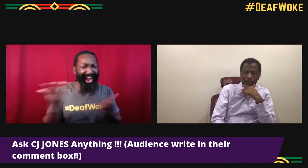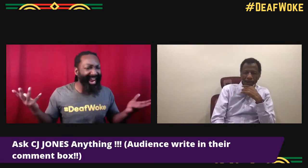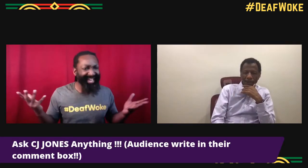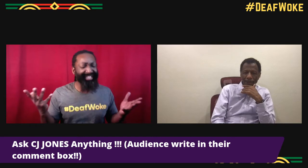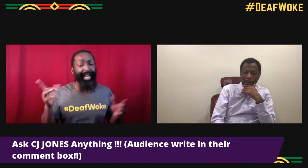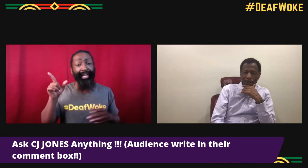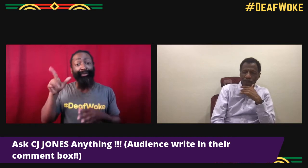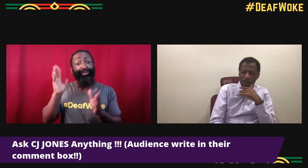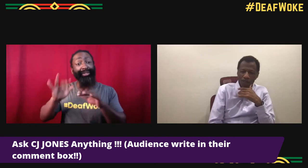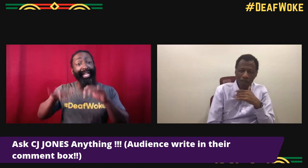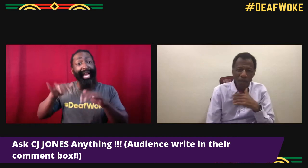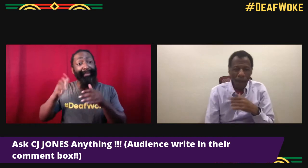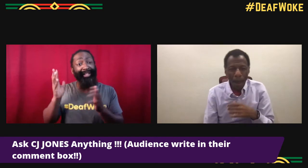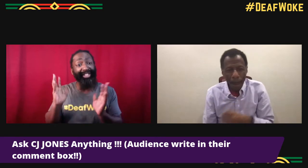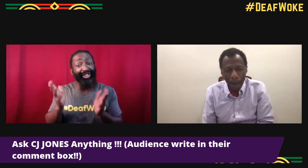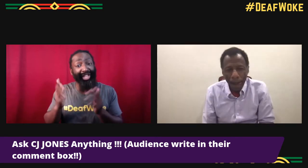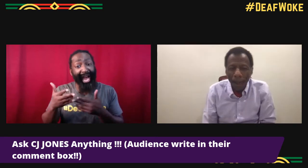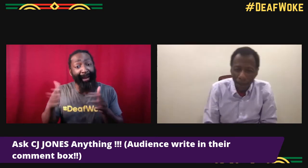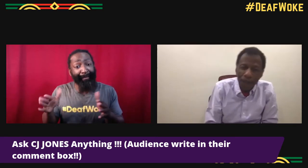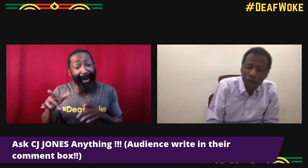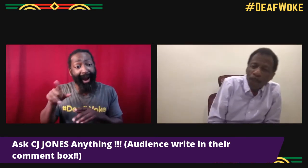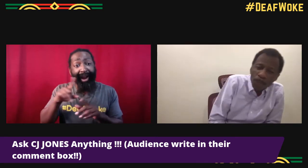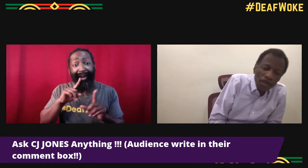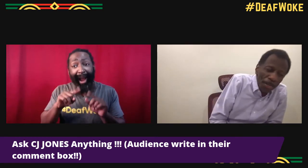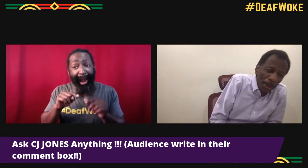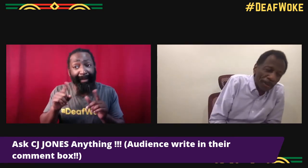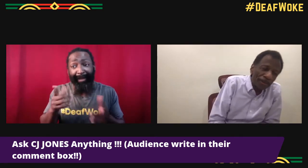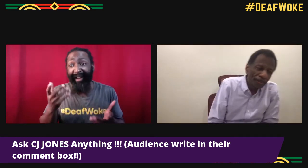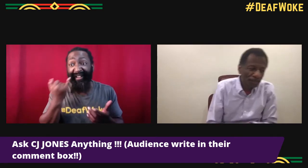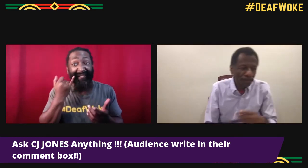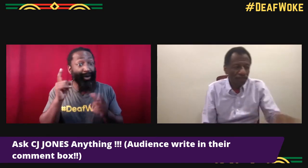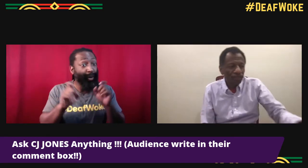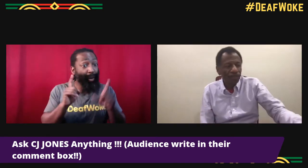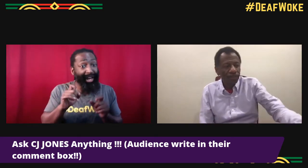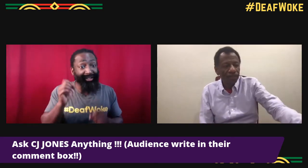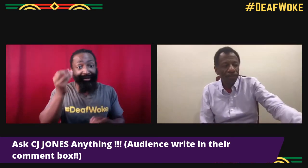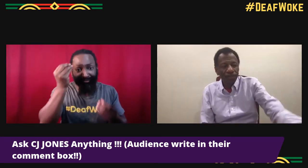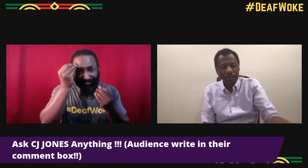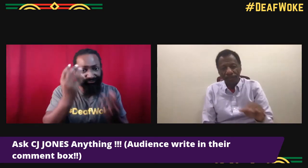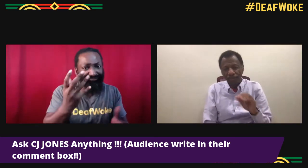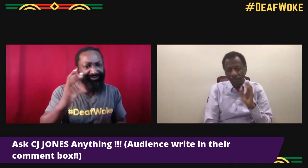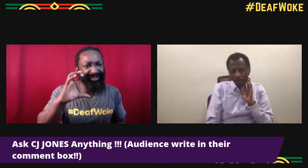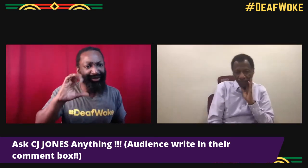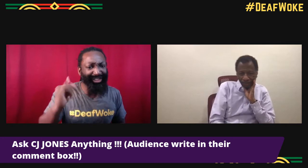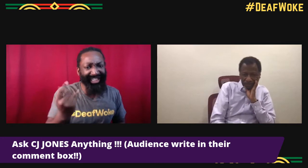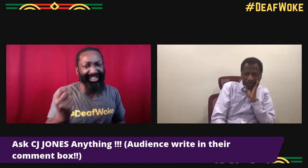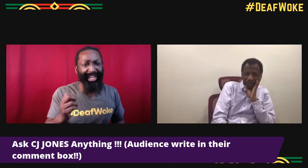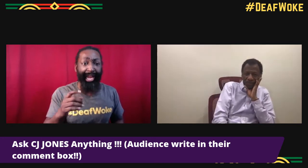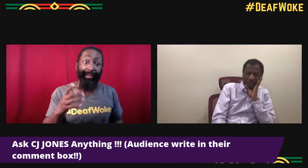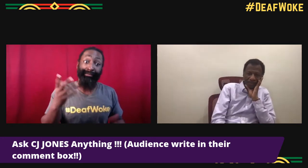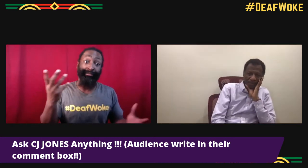Ask CJ Jones anything. Go ahead, type it in the chat box. If you have any questions